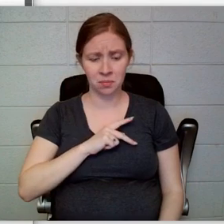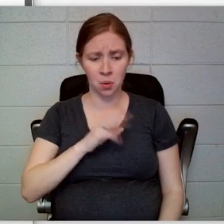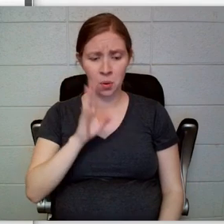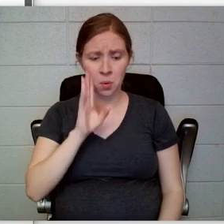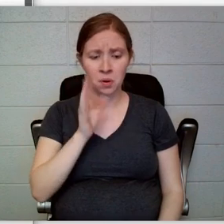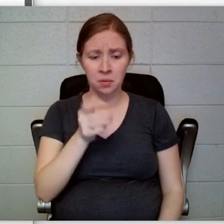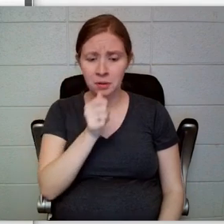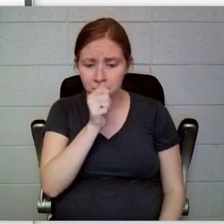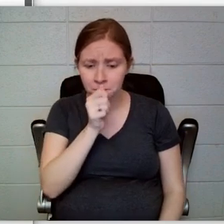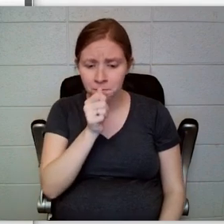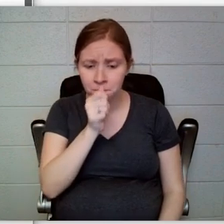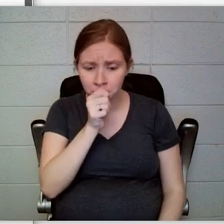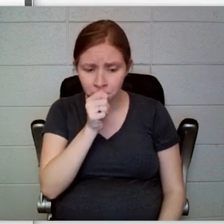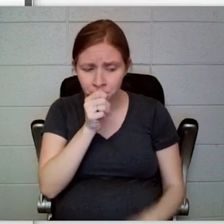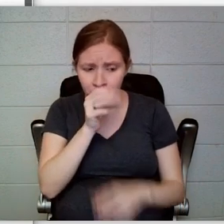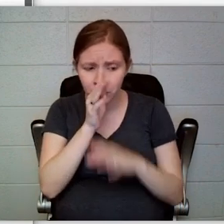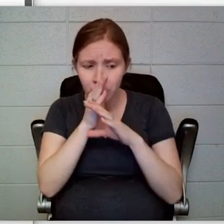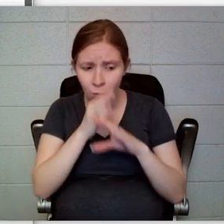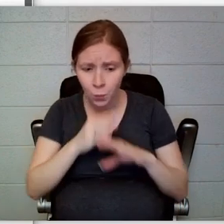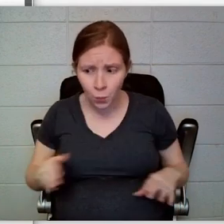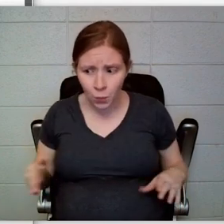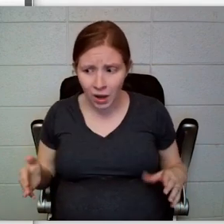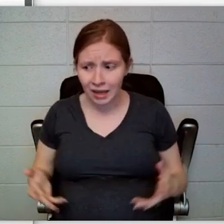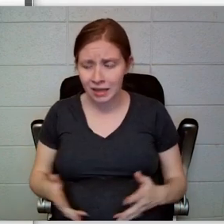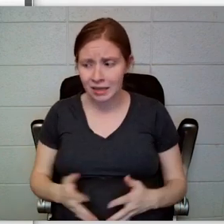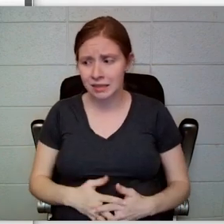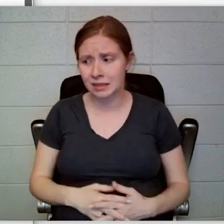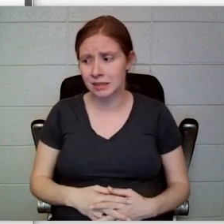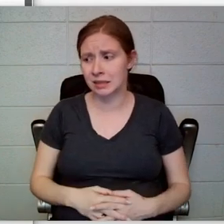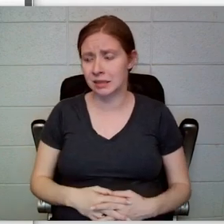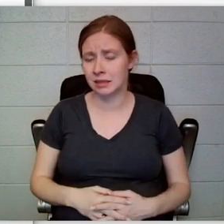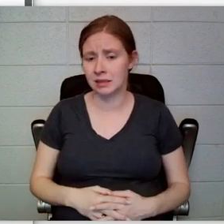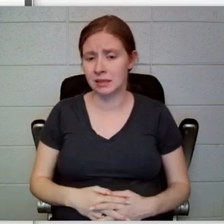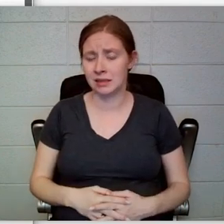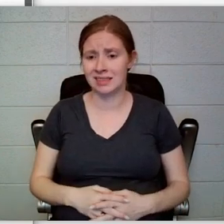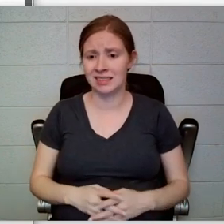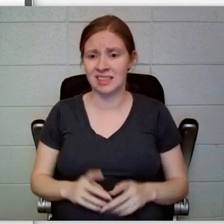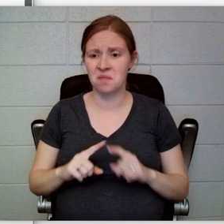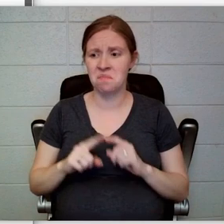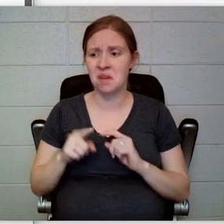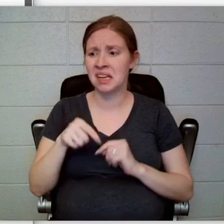which here means “kept a secret between Mr. Poe and themselves and not blabbed to Count Olaf.”